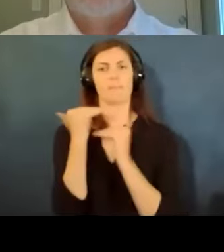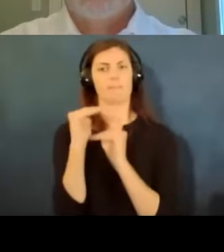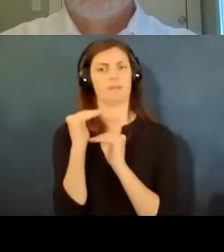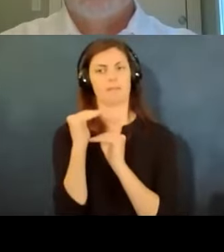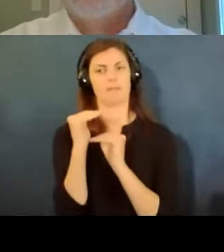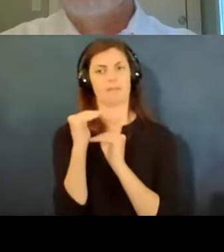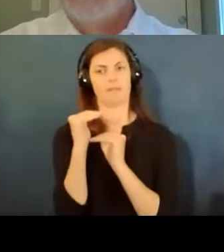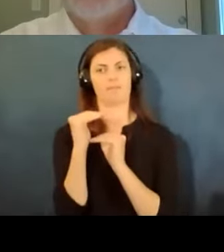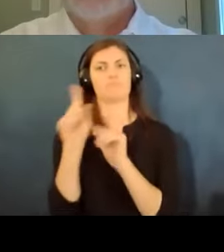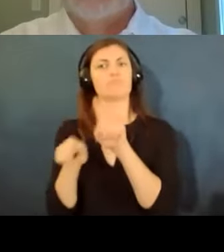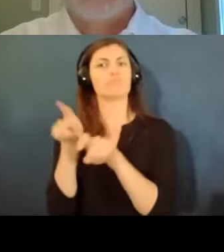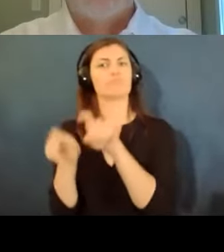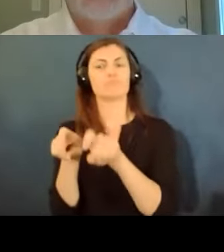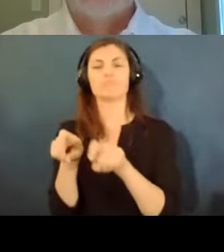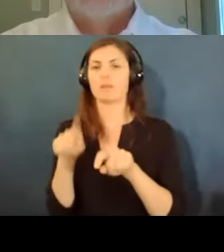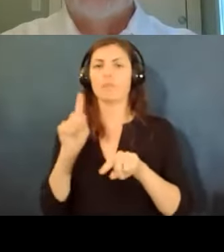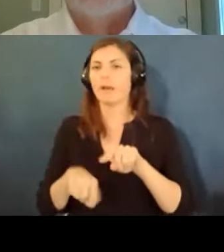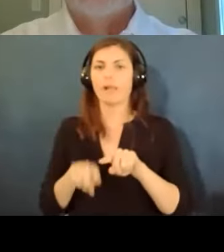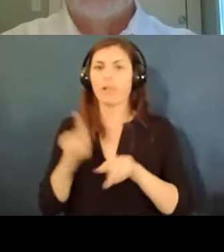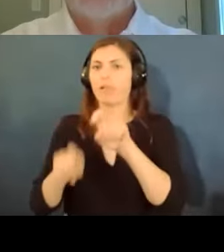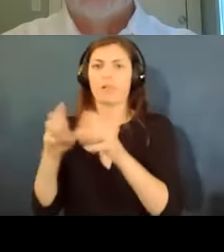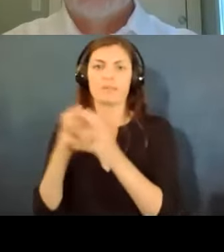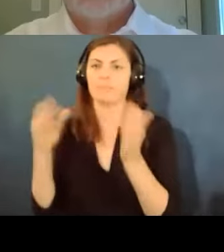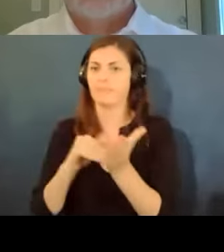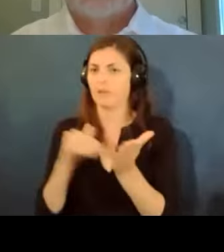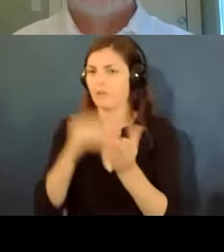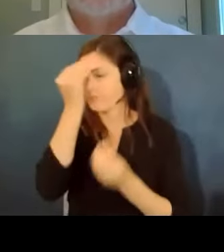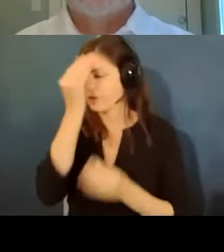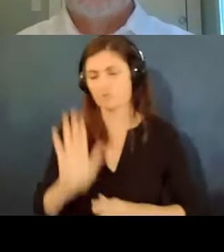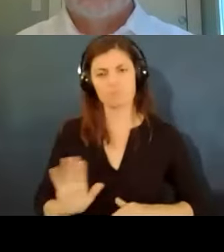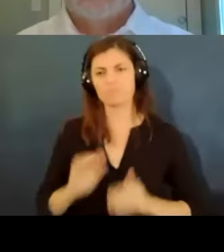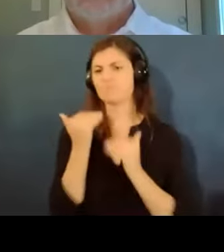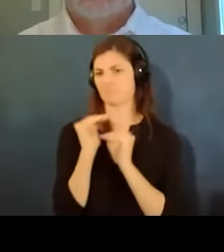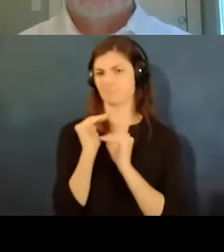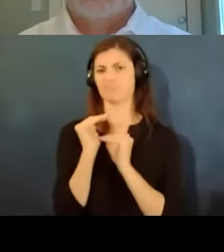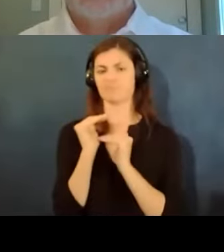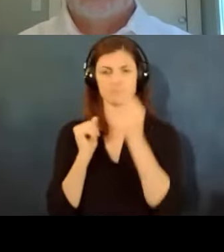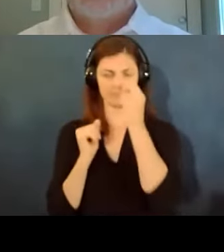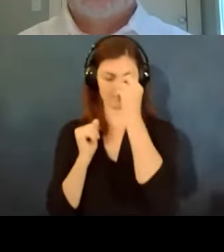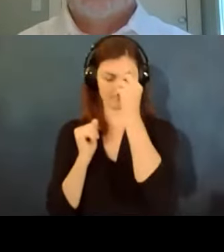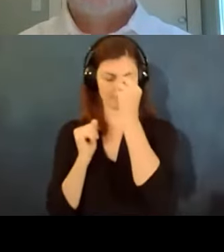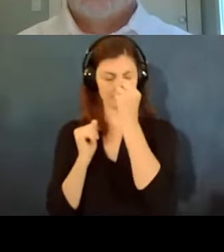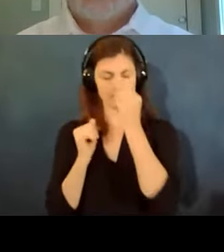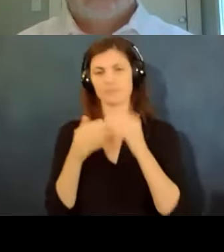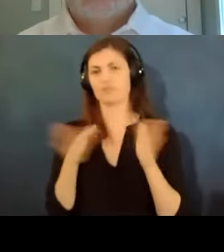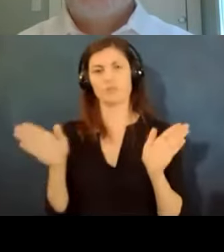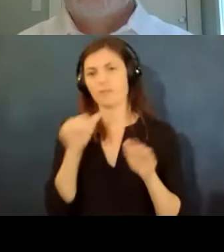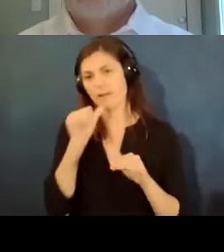or what medical information they can seek so generally they can't do it and even when